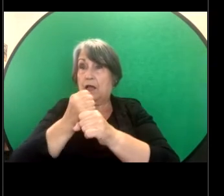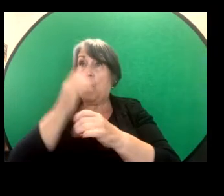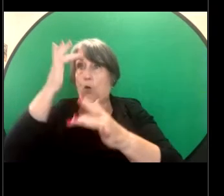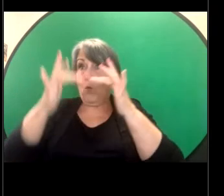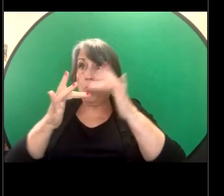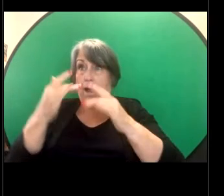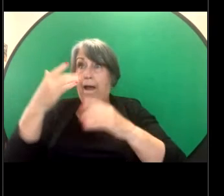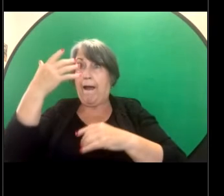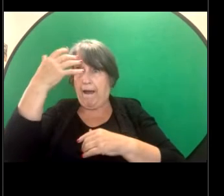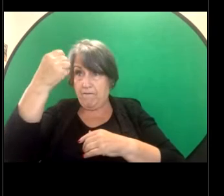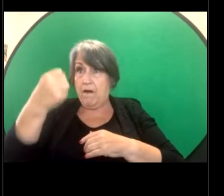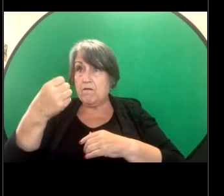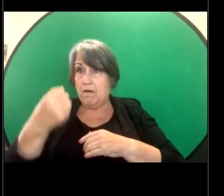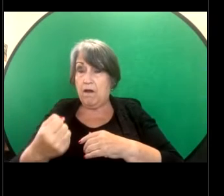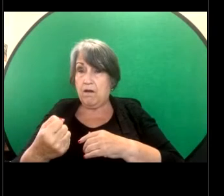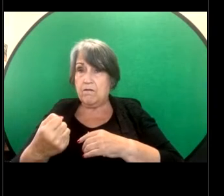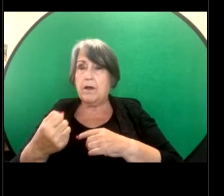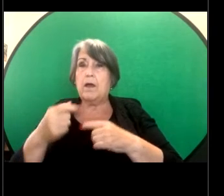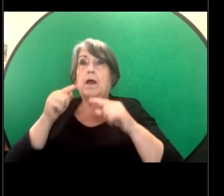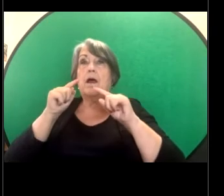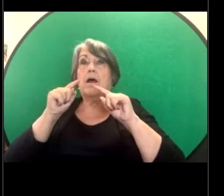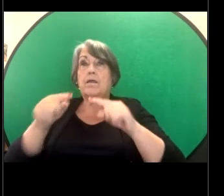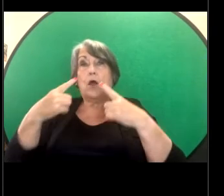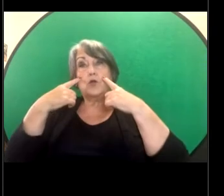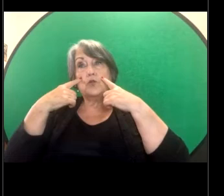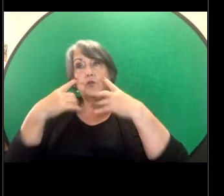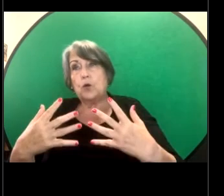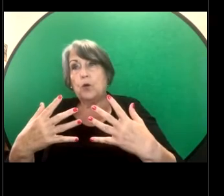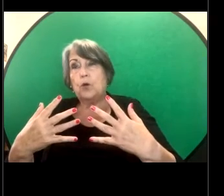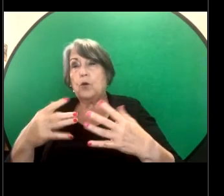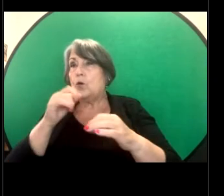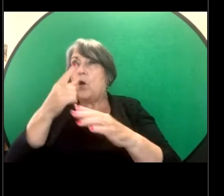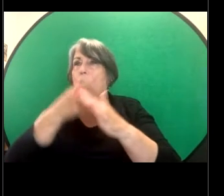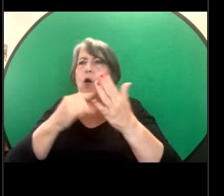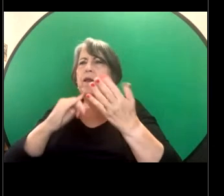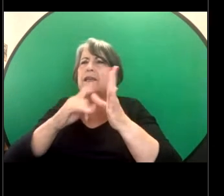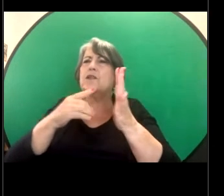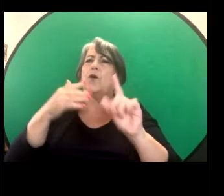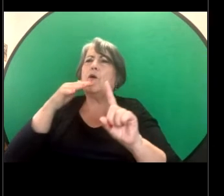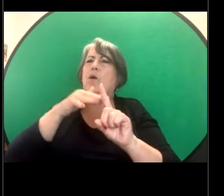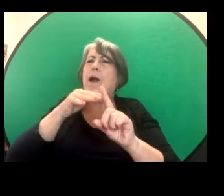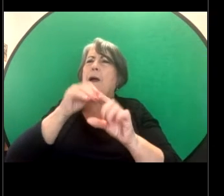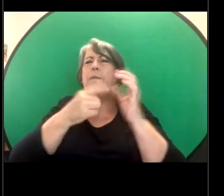which cover, not just sexual harassment, but looking at all different types of discrimination